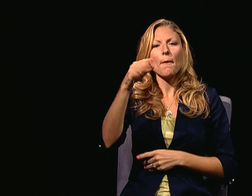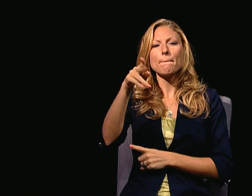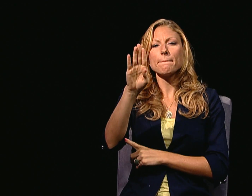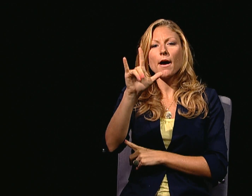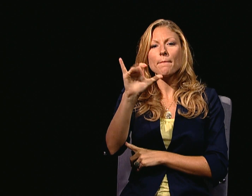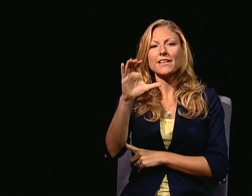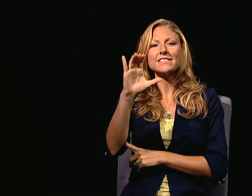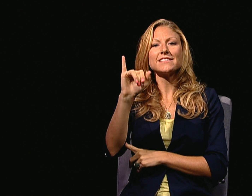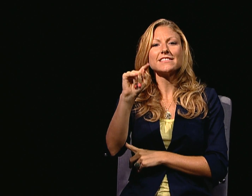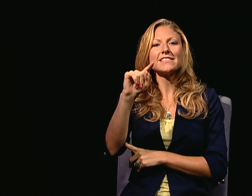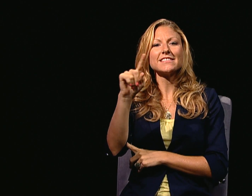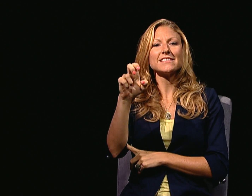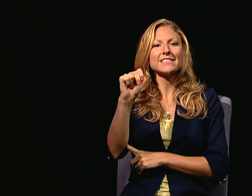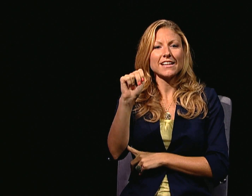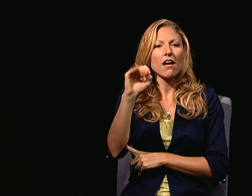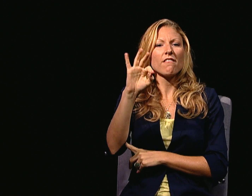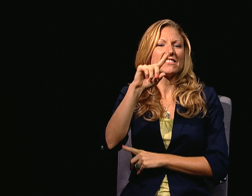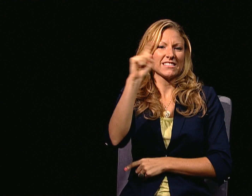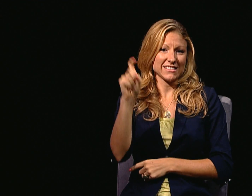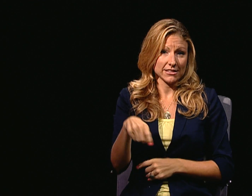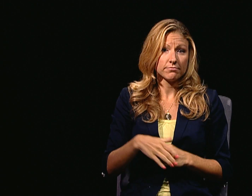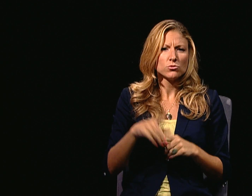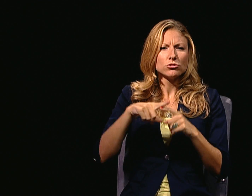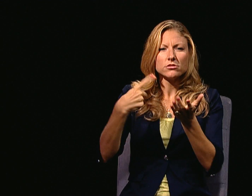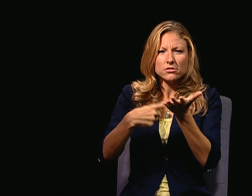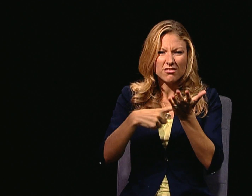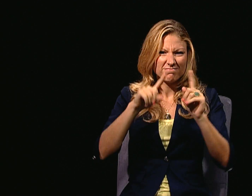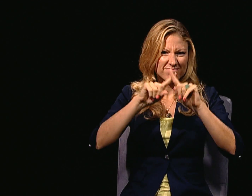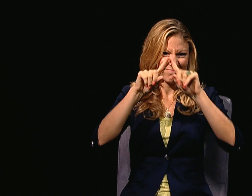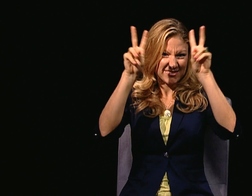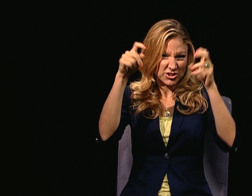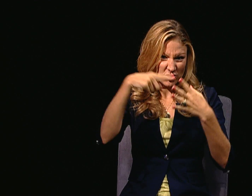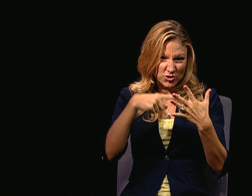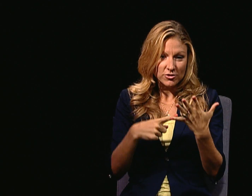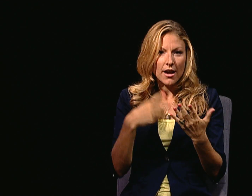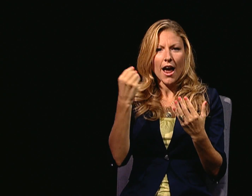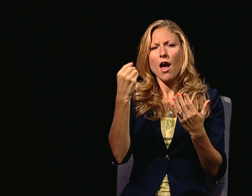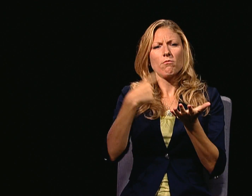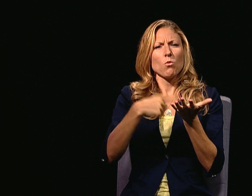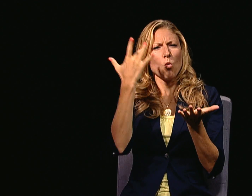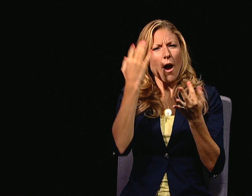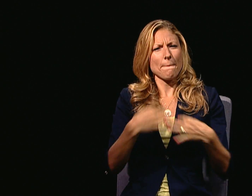THE DIRECTOR OF PUBLIC CITIZEN OF TEXAS. TO DISCUSS ALL OF THIS AND WHY IT'S IMPORTANT